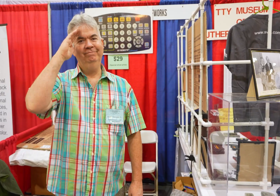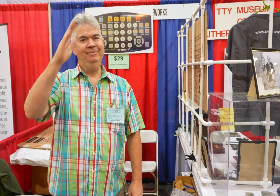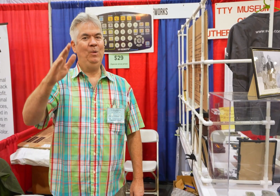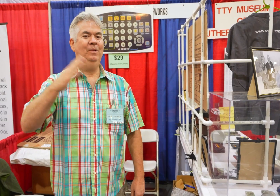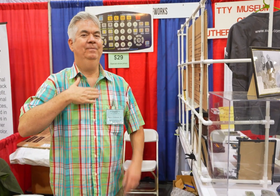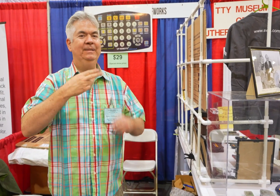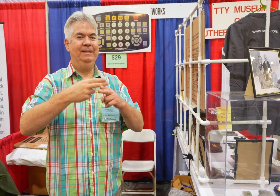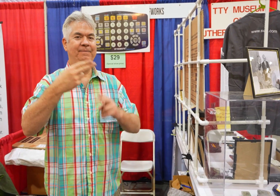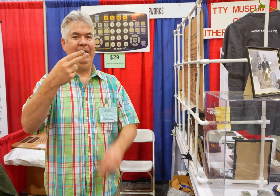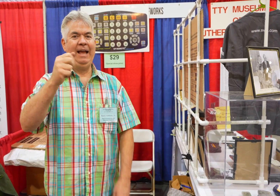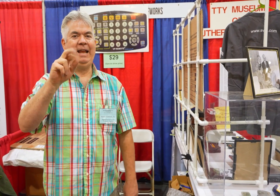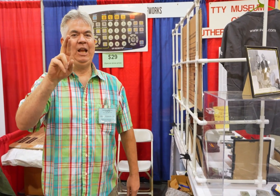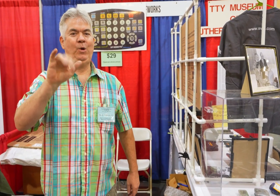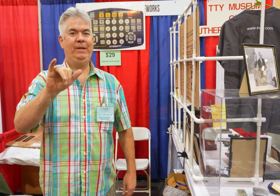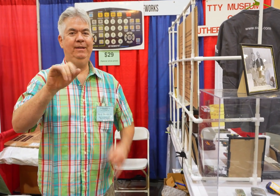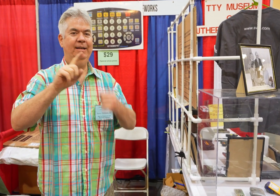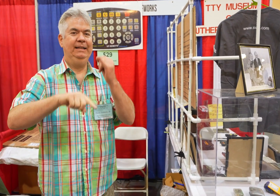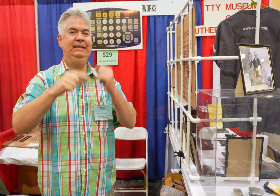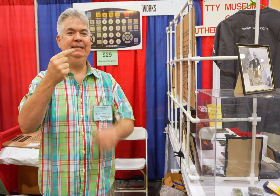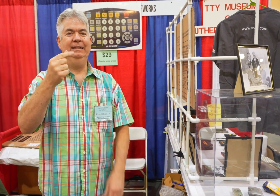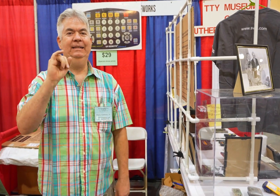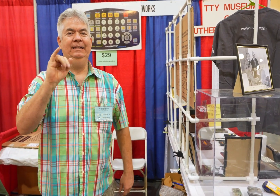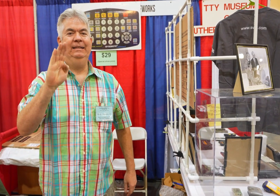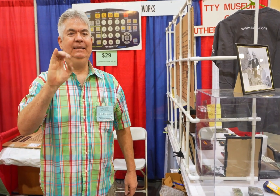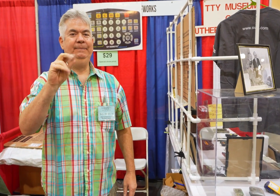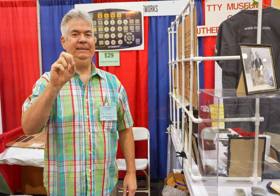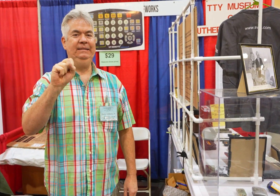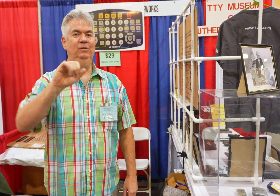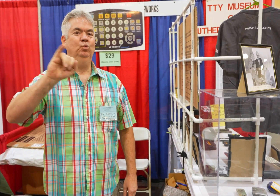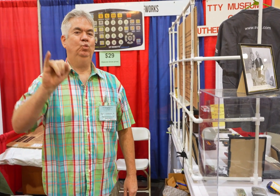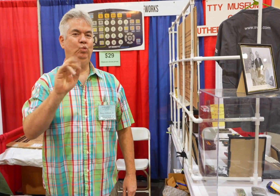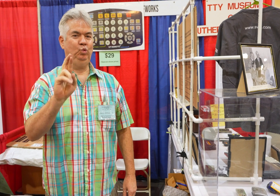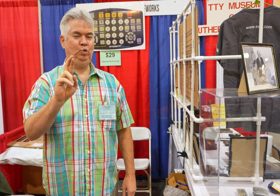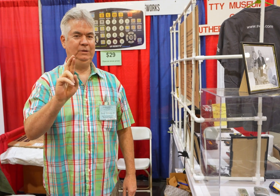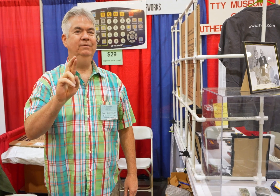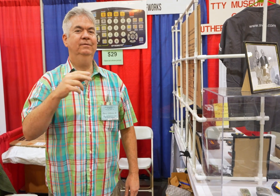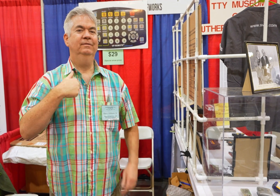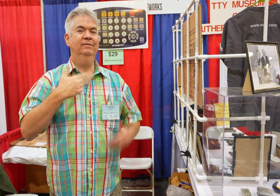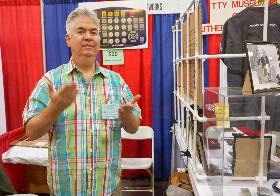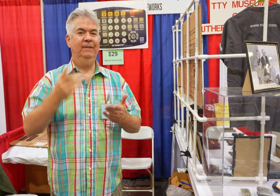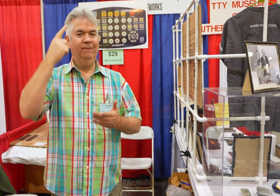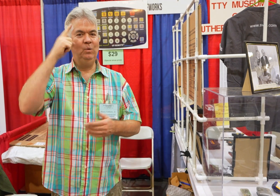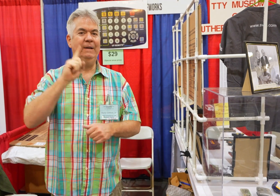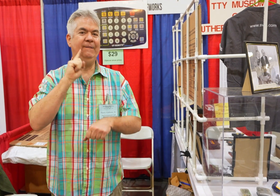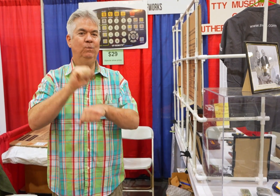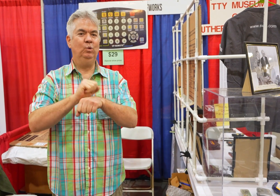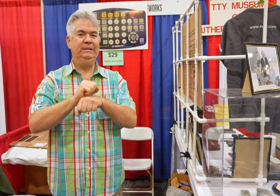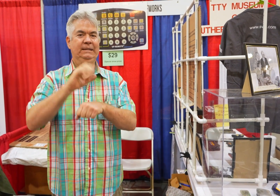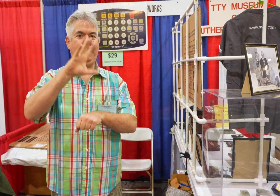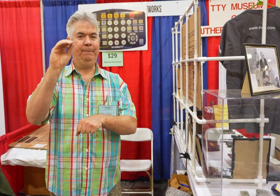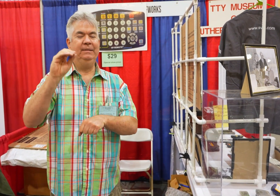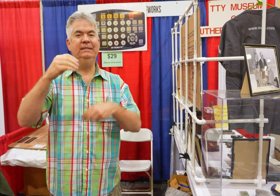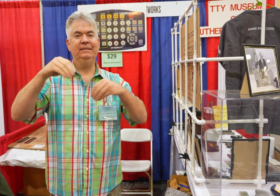Hello, my name is Harry Gibbens Jr. and I'm here with the Deafworks company